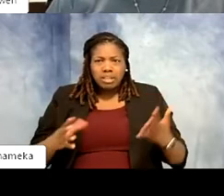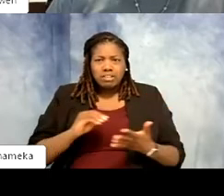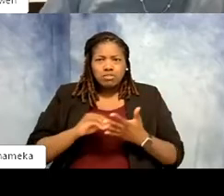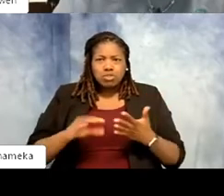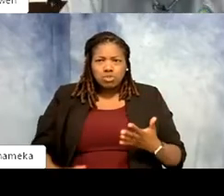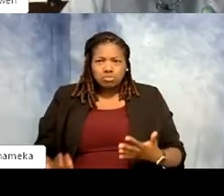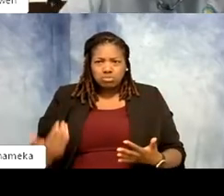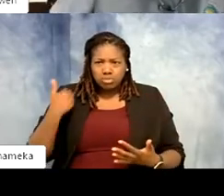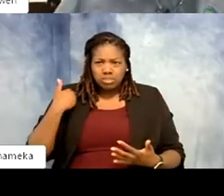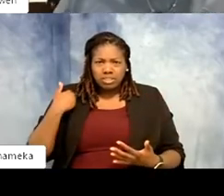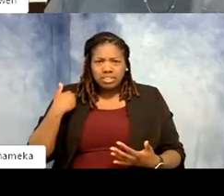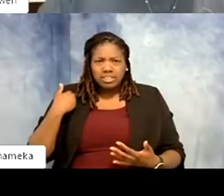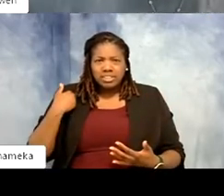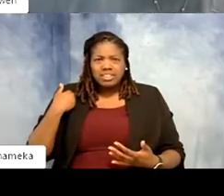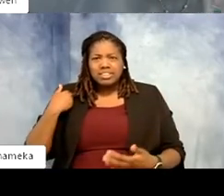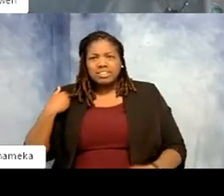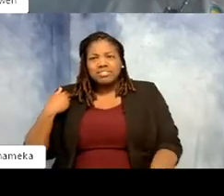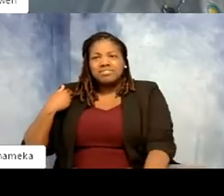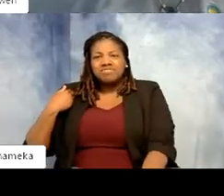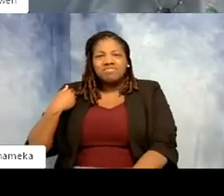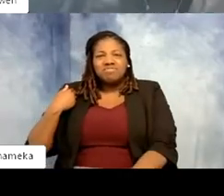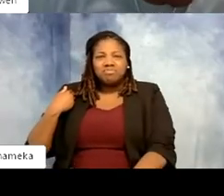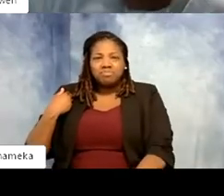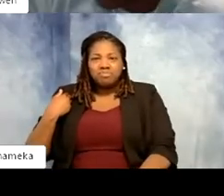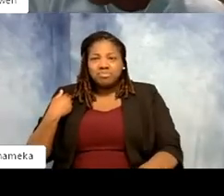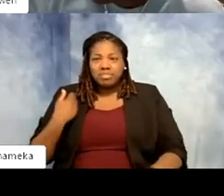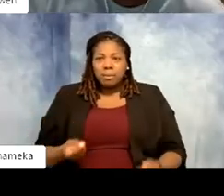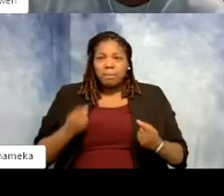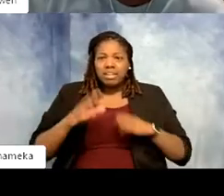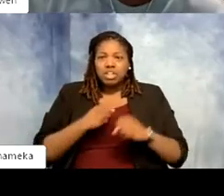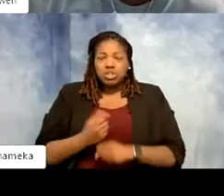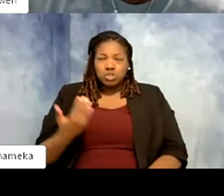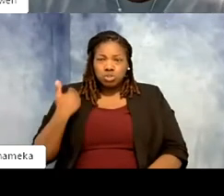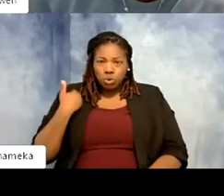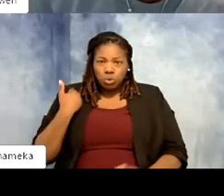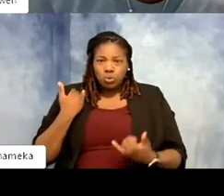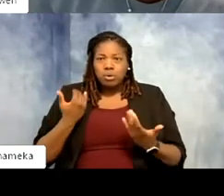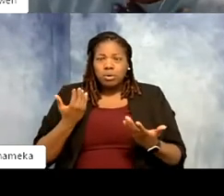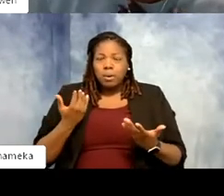see how I've aged in these pictures? From like years ago and I still keep, but it makes, it warms